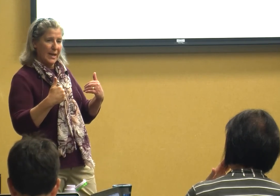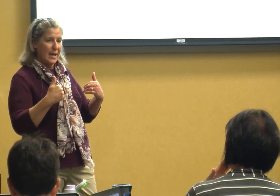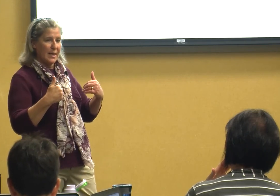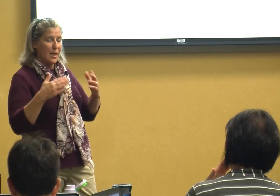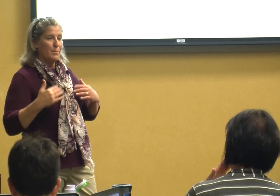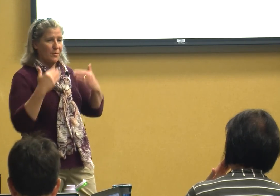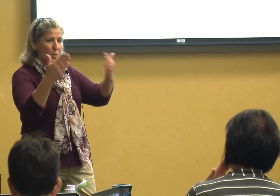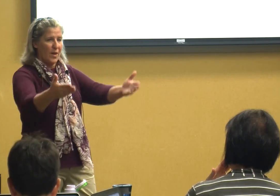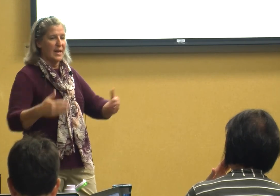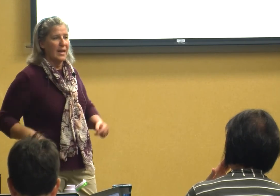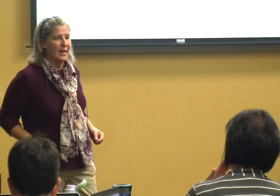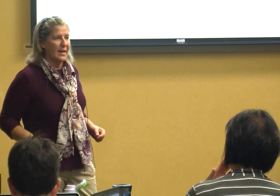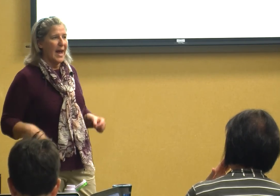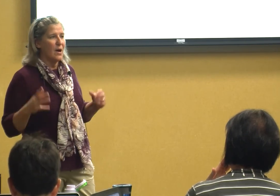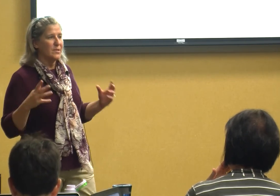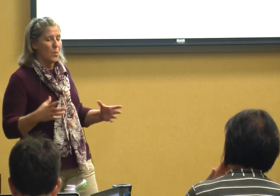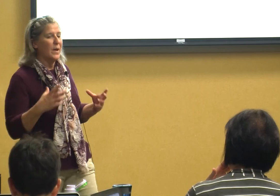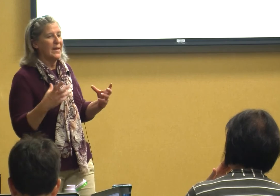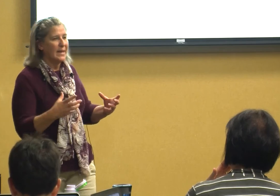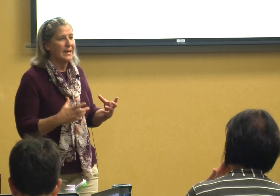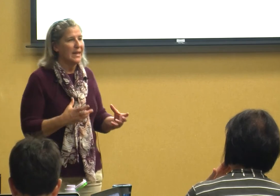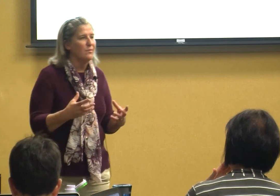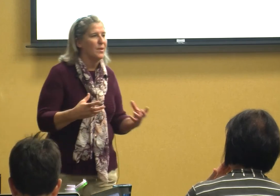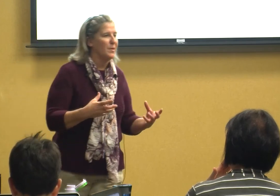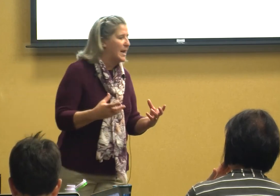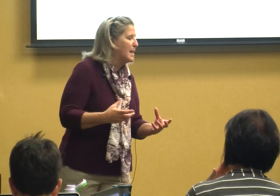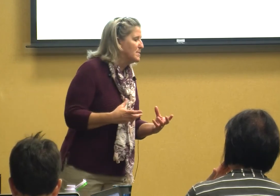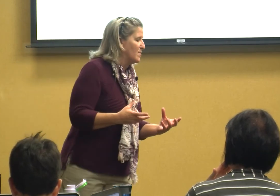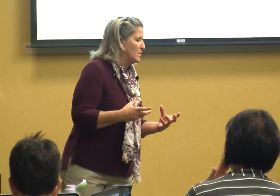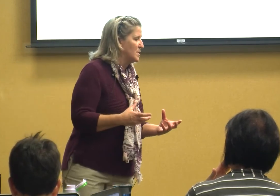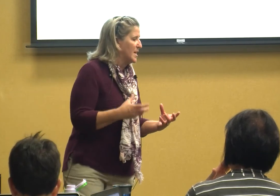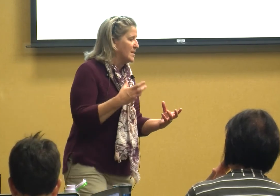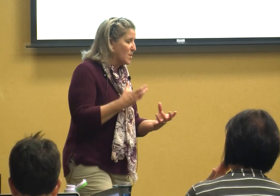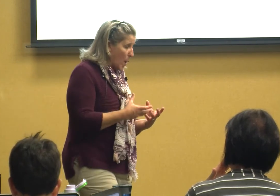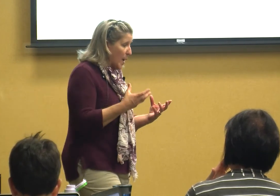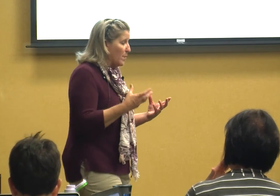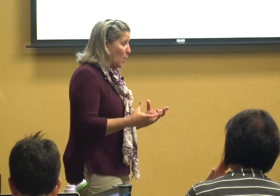in before they can get it out so we need to give them the names of those things and the